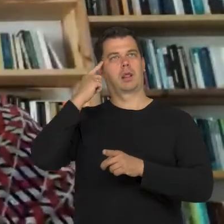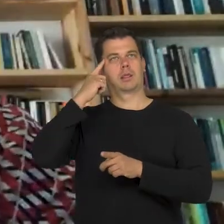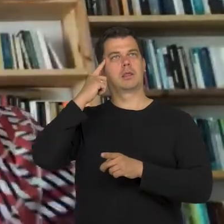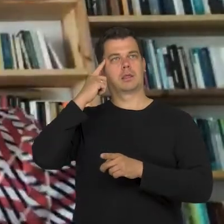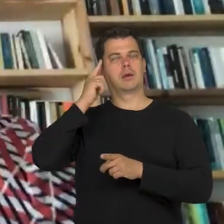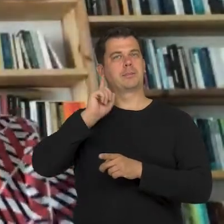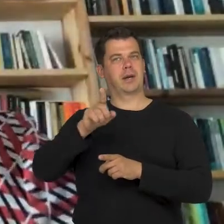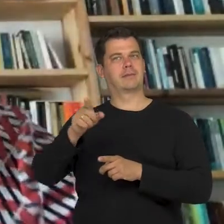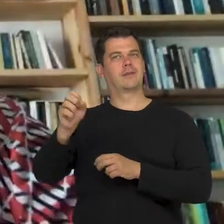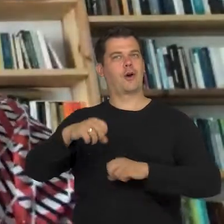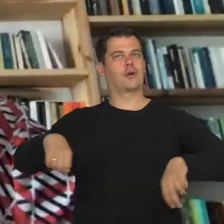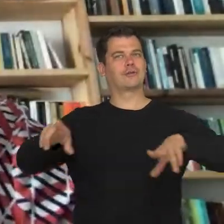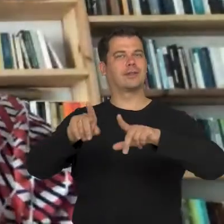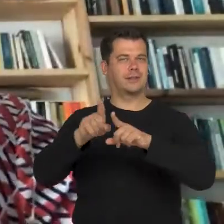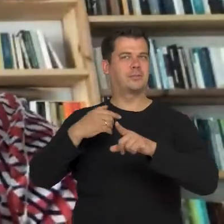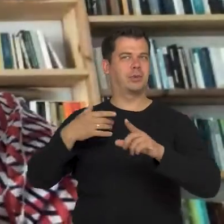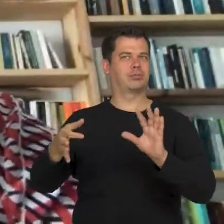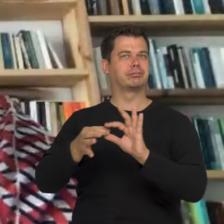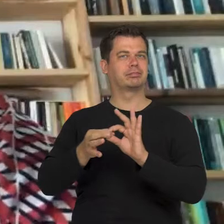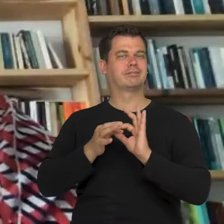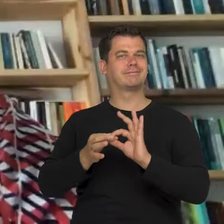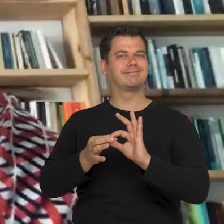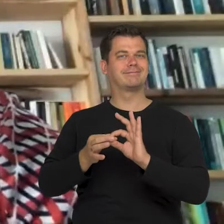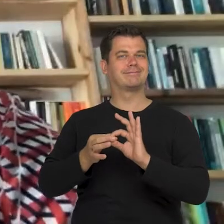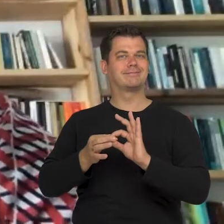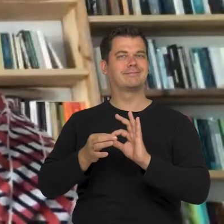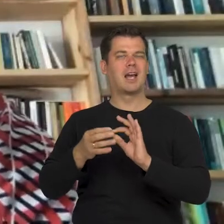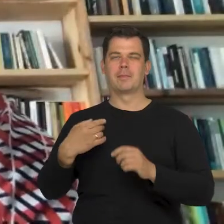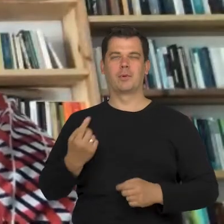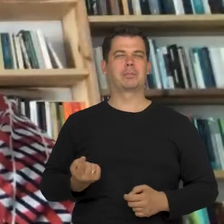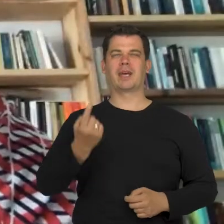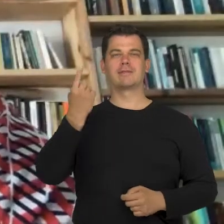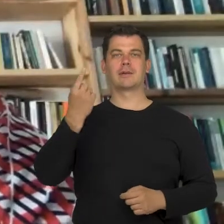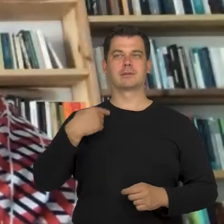Another thing is that when I stood before actors from Teatr 21 for the first time